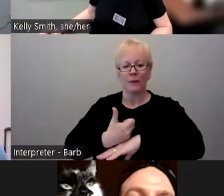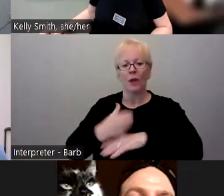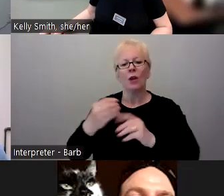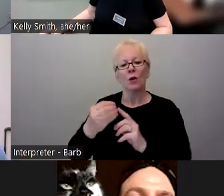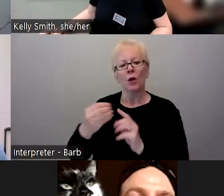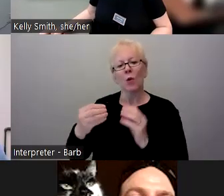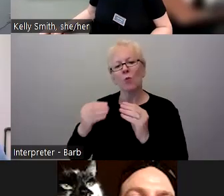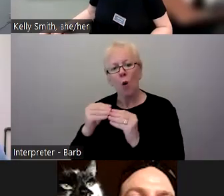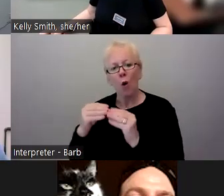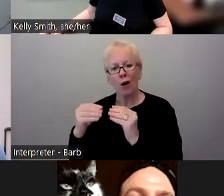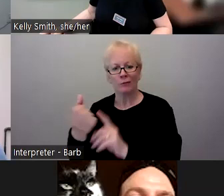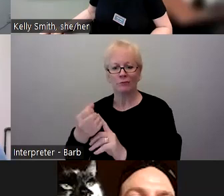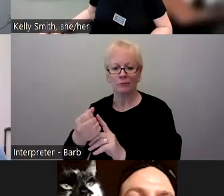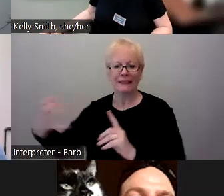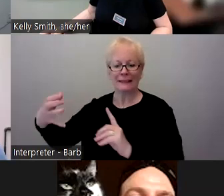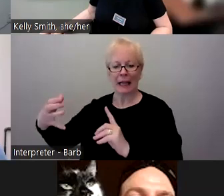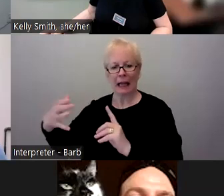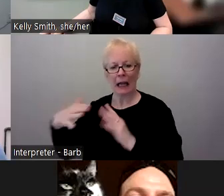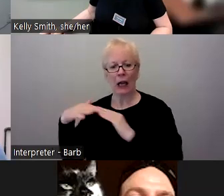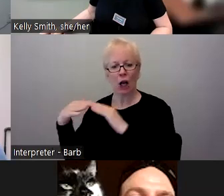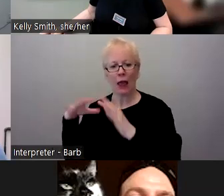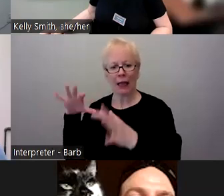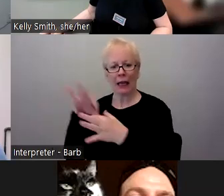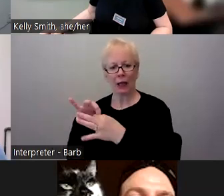within the Big Ten as a result of participating in the program.